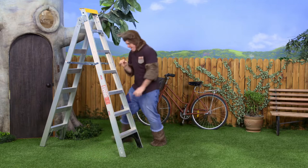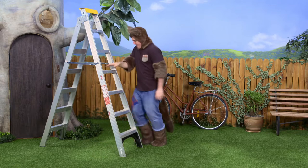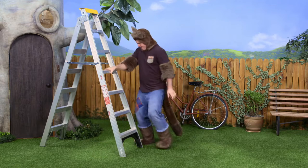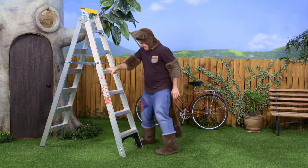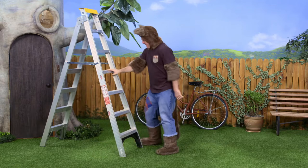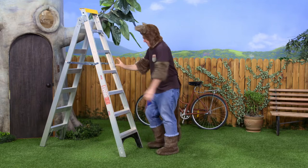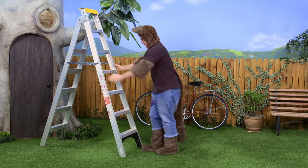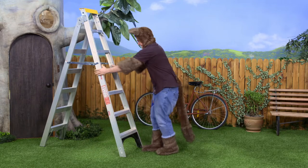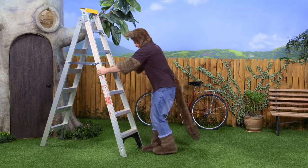Ha-ha!